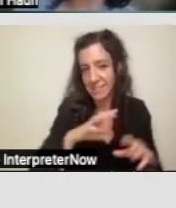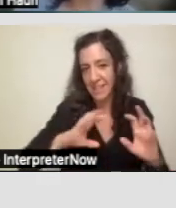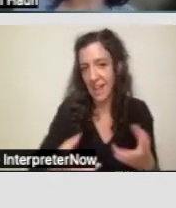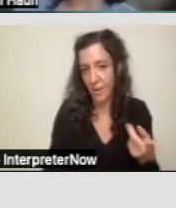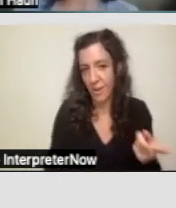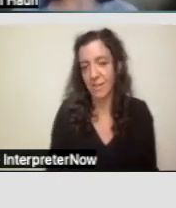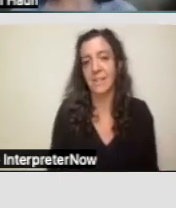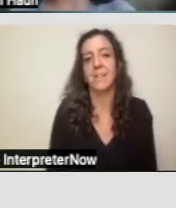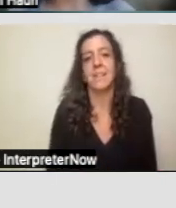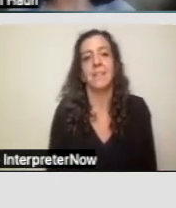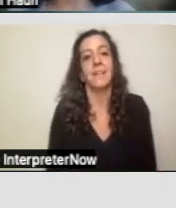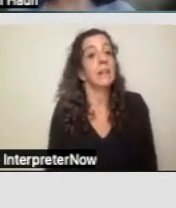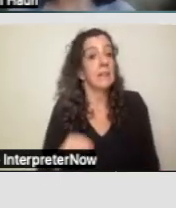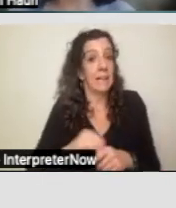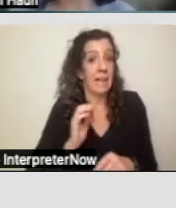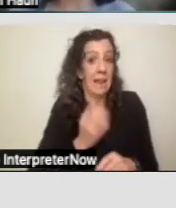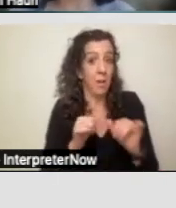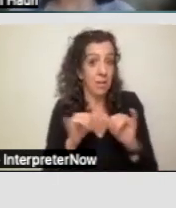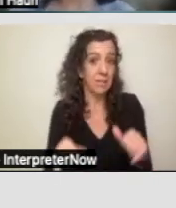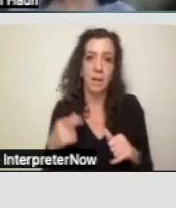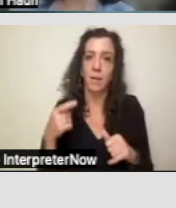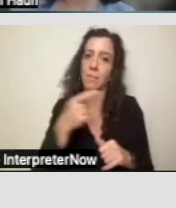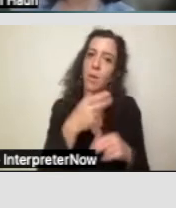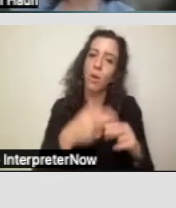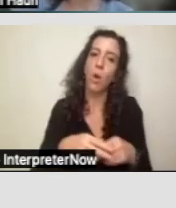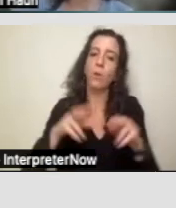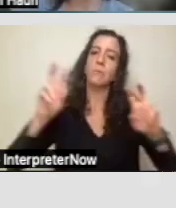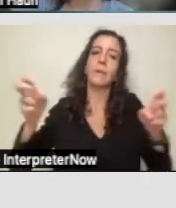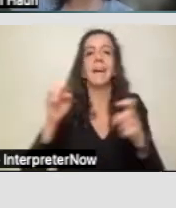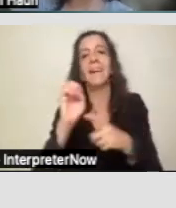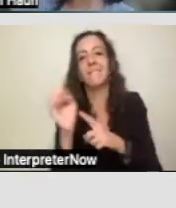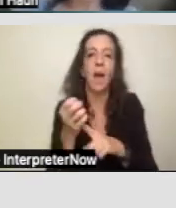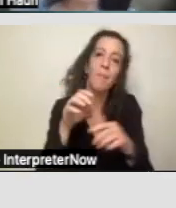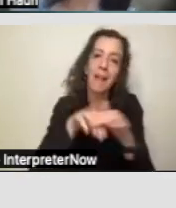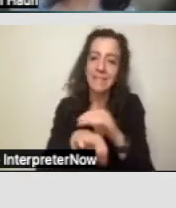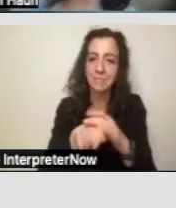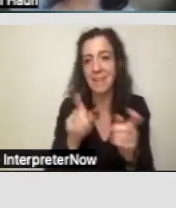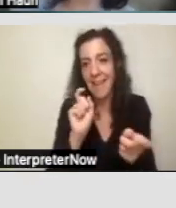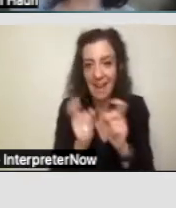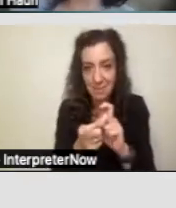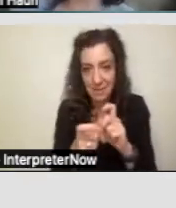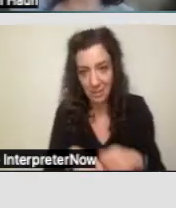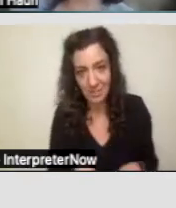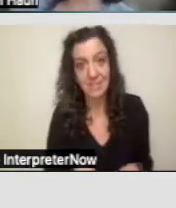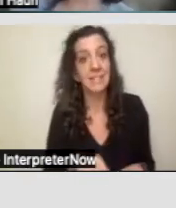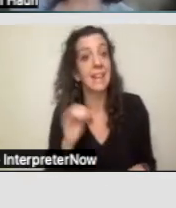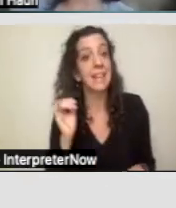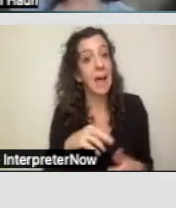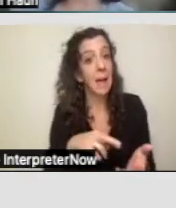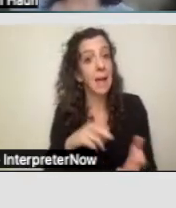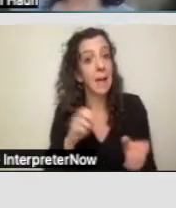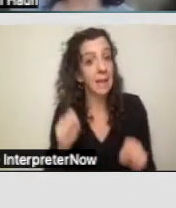In our system, they're also called environmental accessibility adaptations and this can include